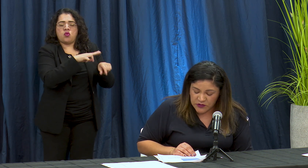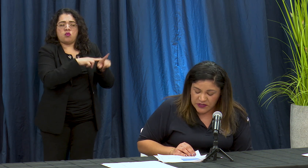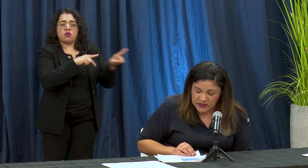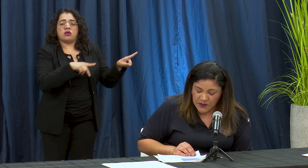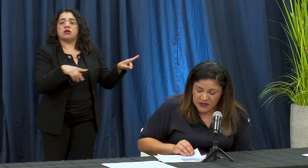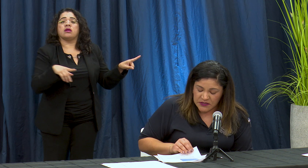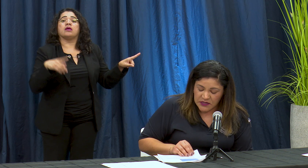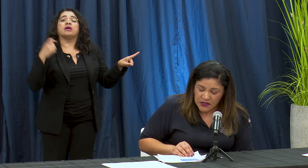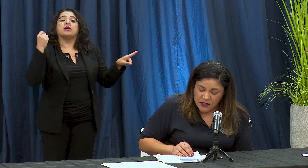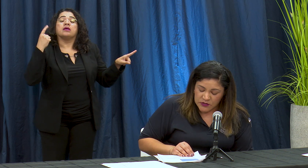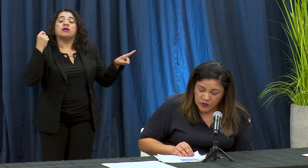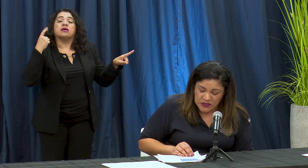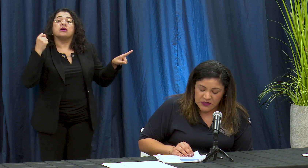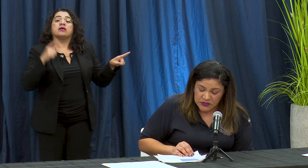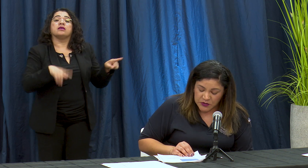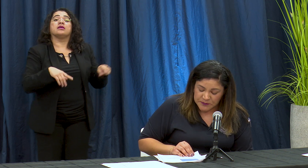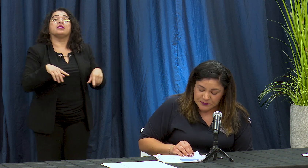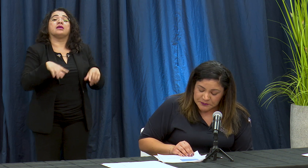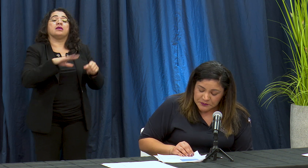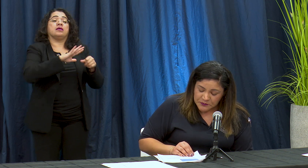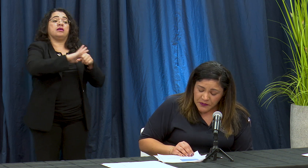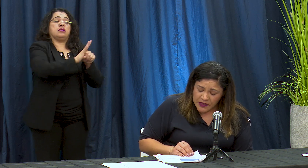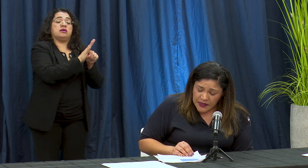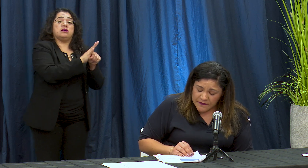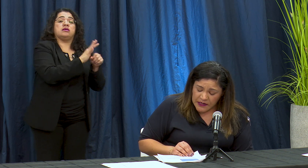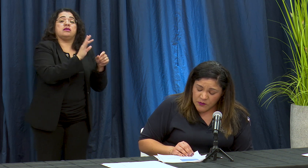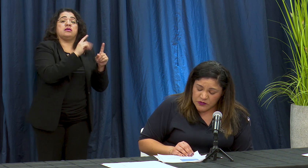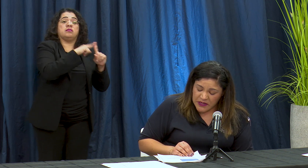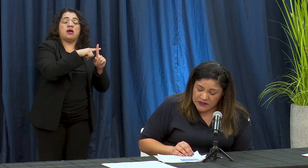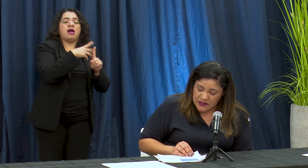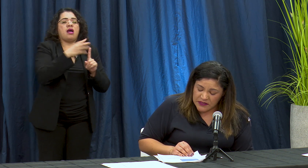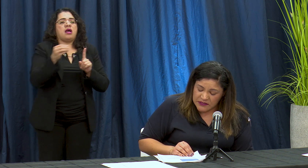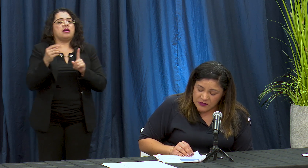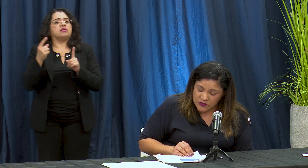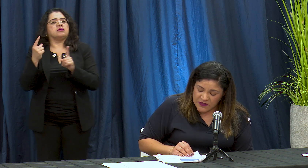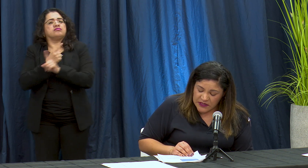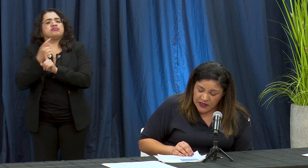nuestras comas day sobre stenchy on tenemos más de tres en tows mental